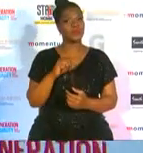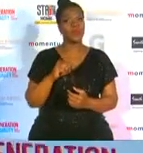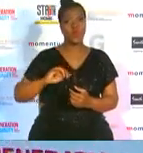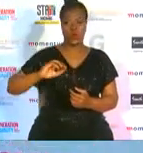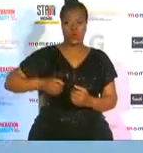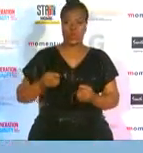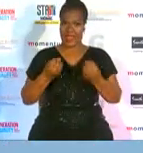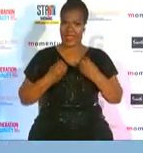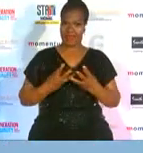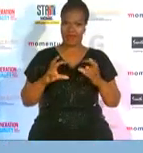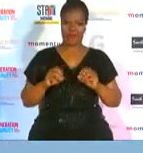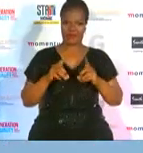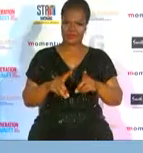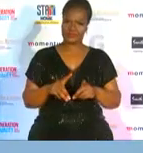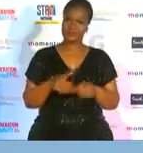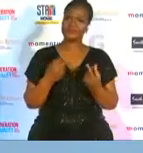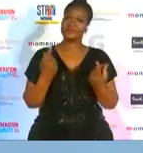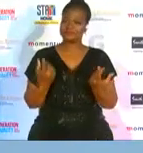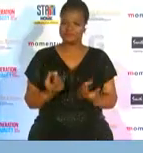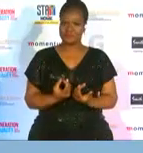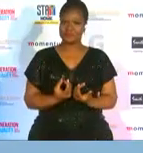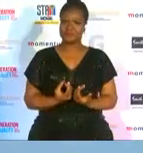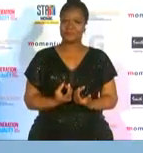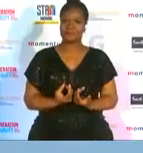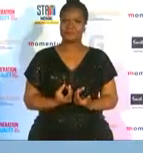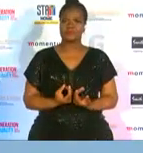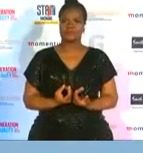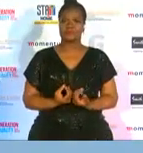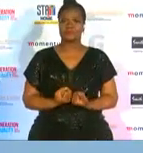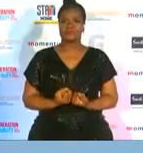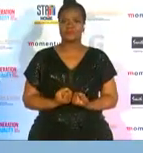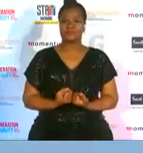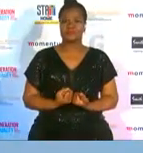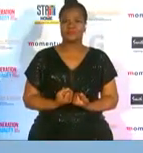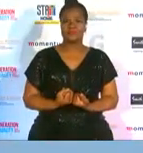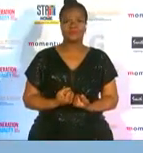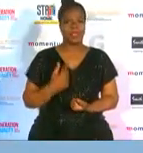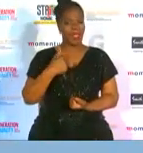recognized for our various sporting disciplines they really are trailblazers in this visa i already hope that